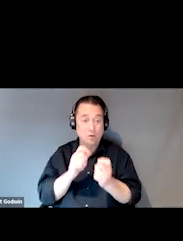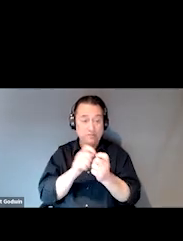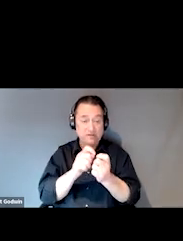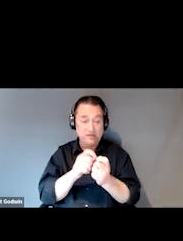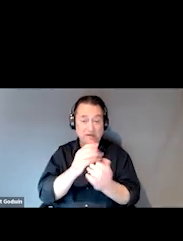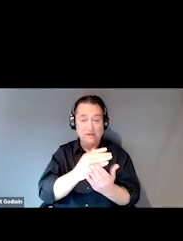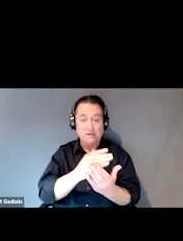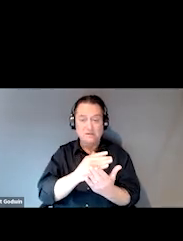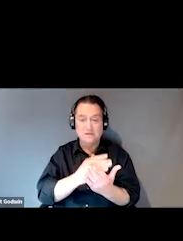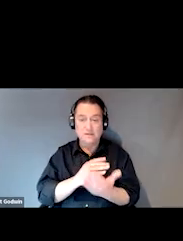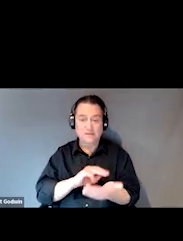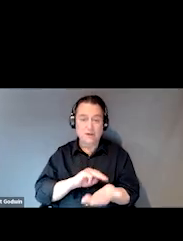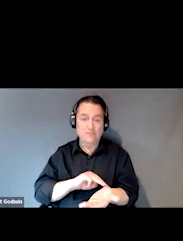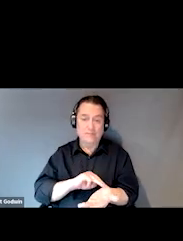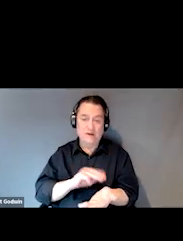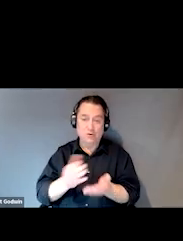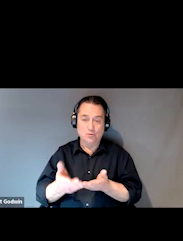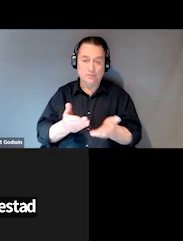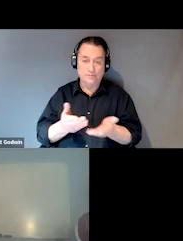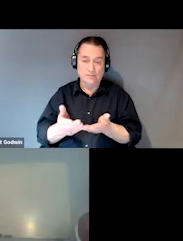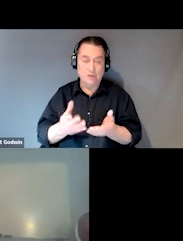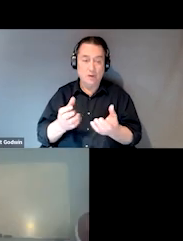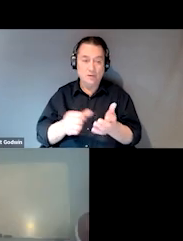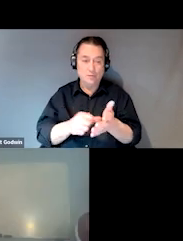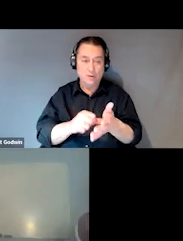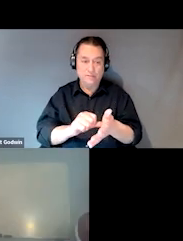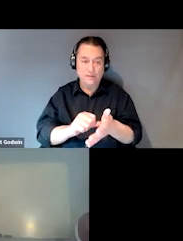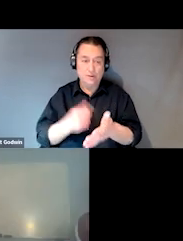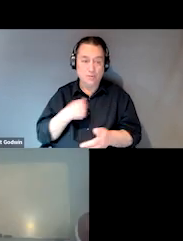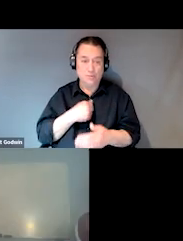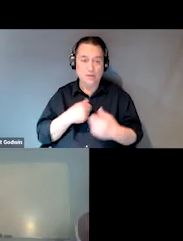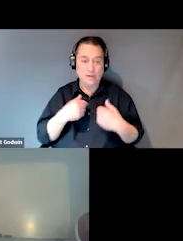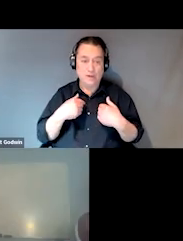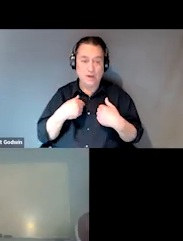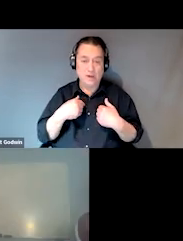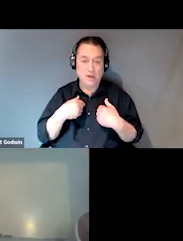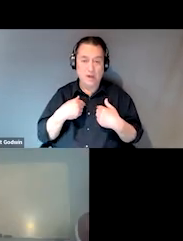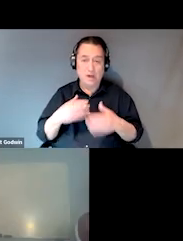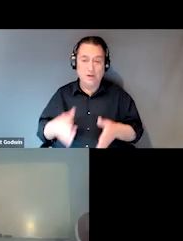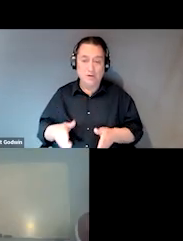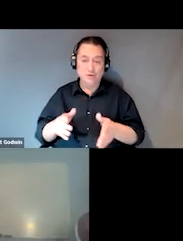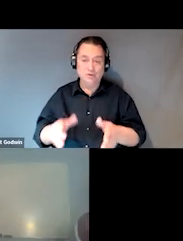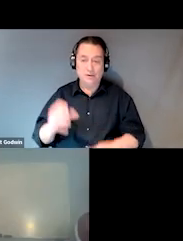of medical services and just wanted to highlight that we have Street Outreach teams that try